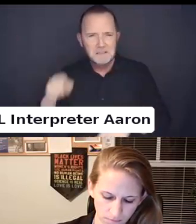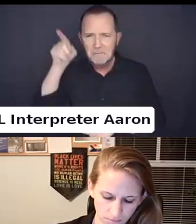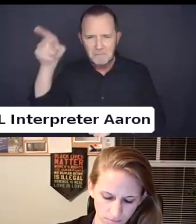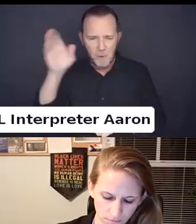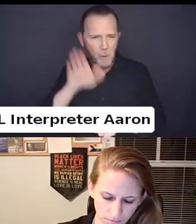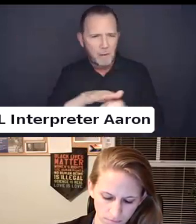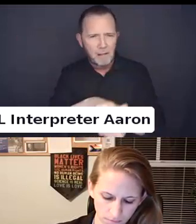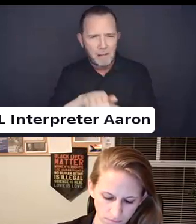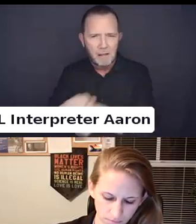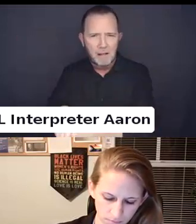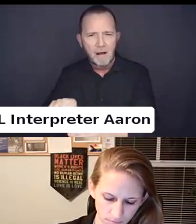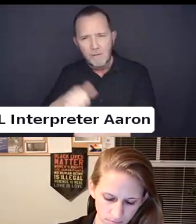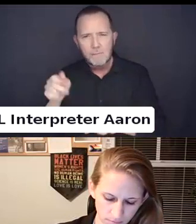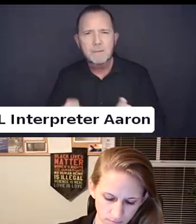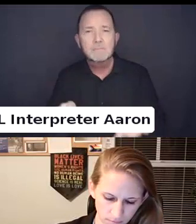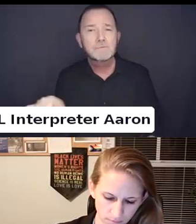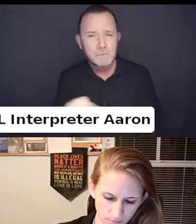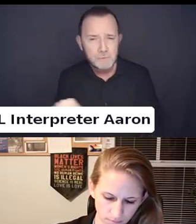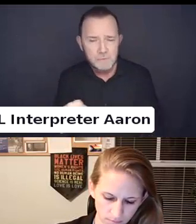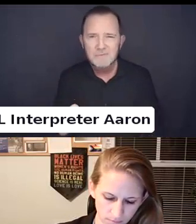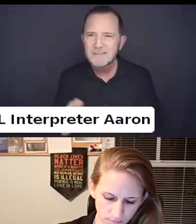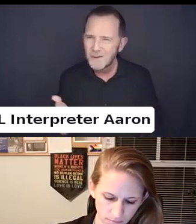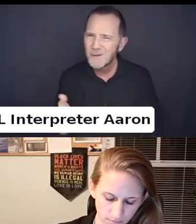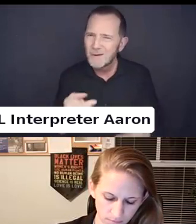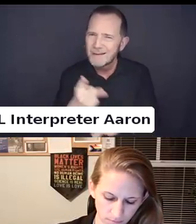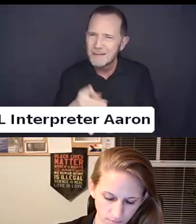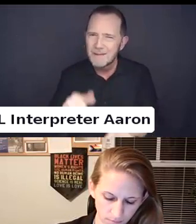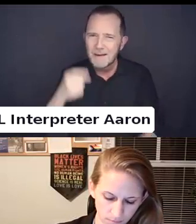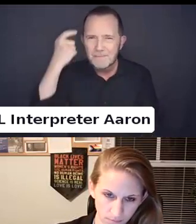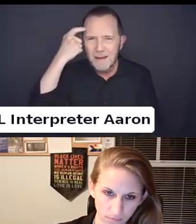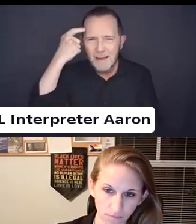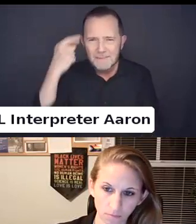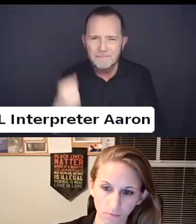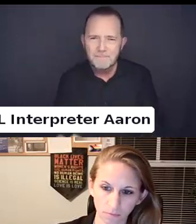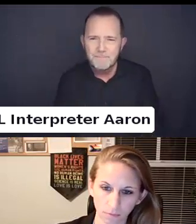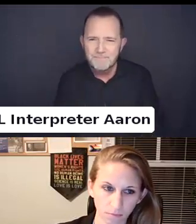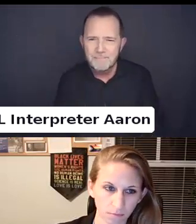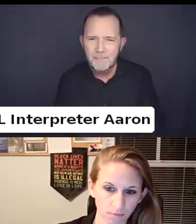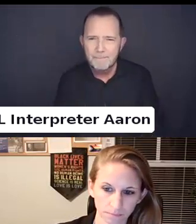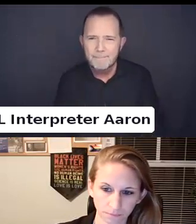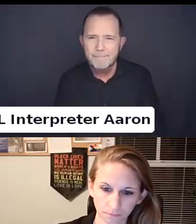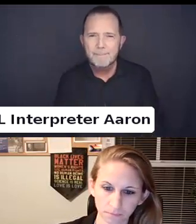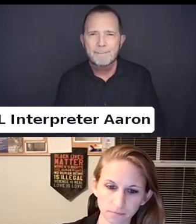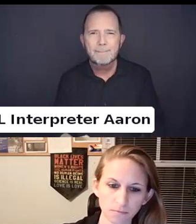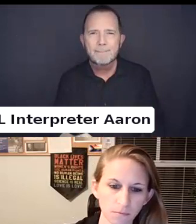I just want to keep that in mind.